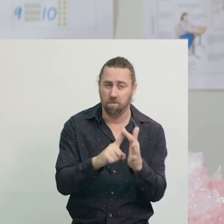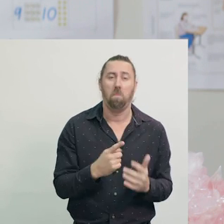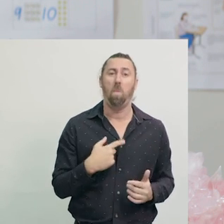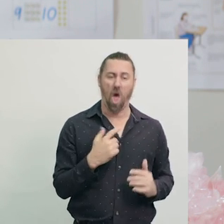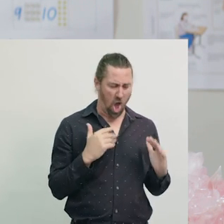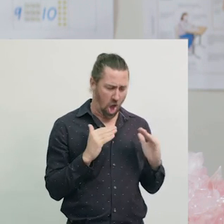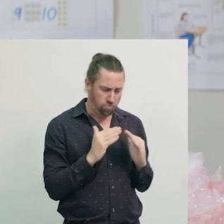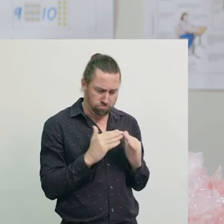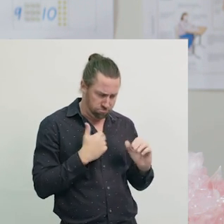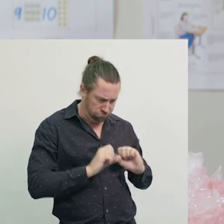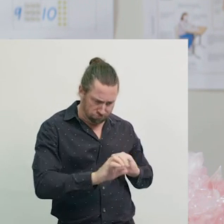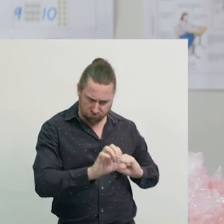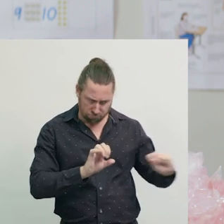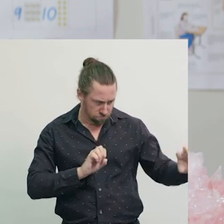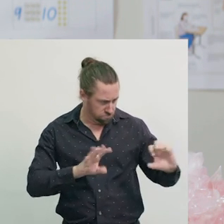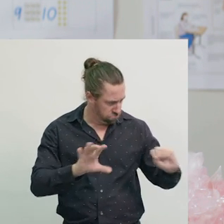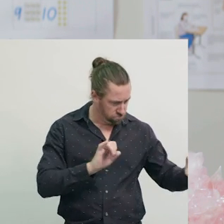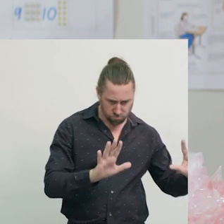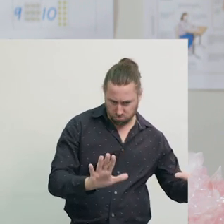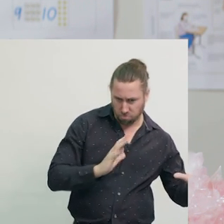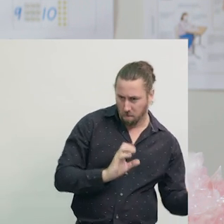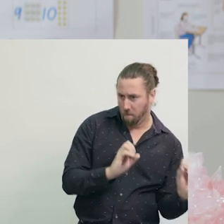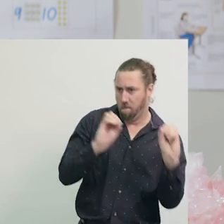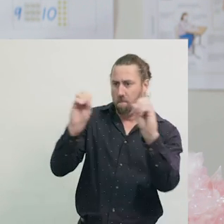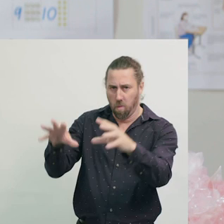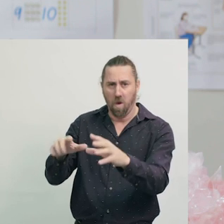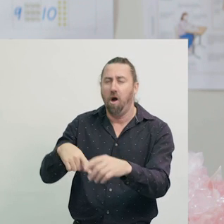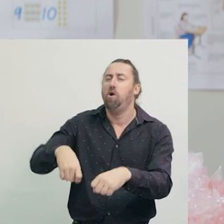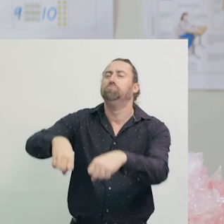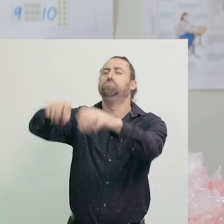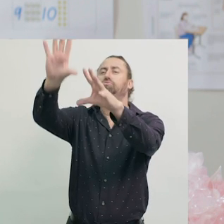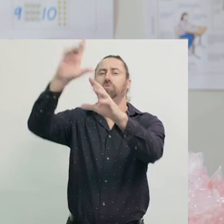so that useful materials can be reused by factories.